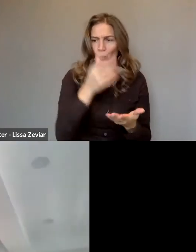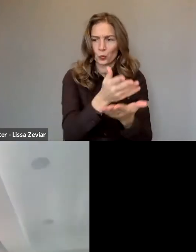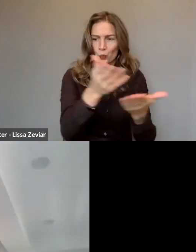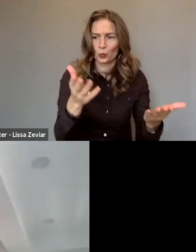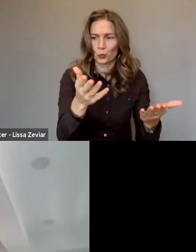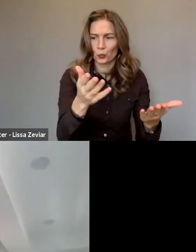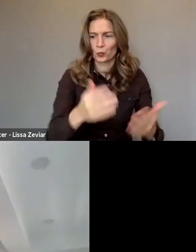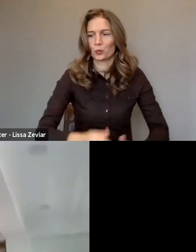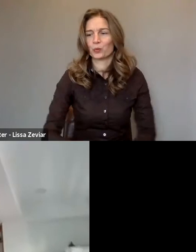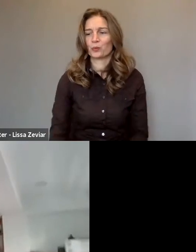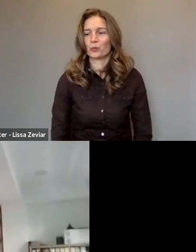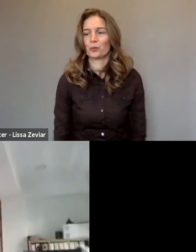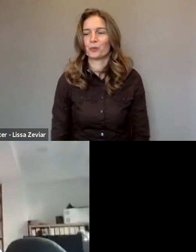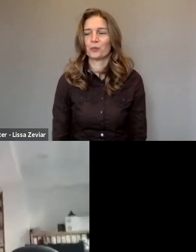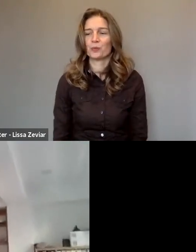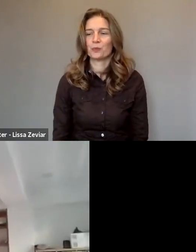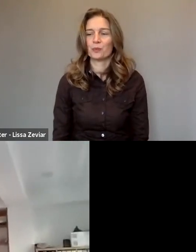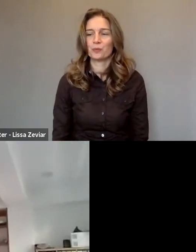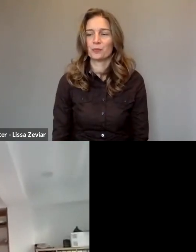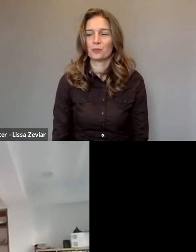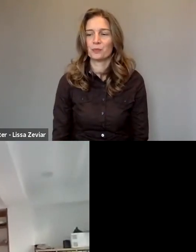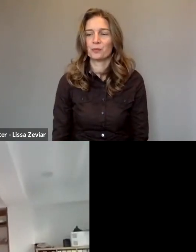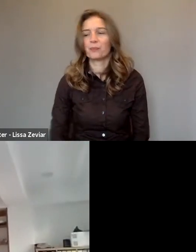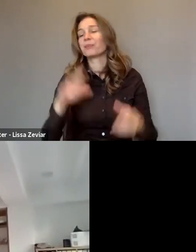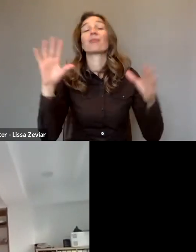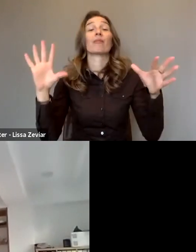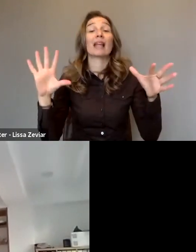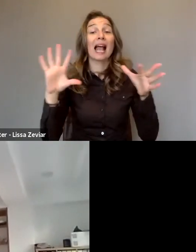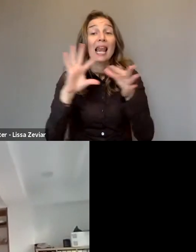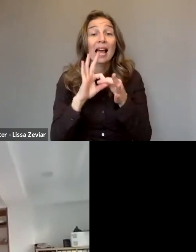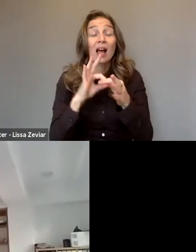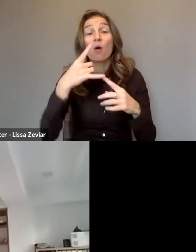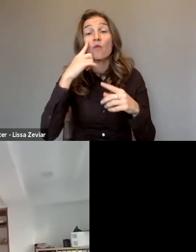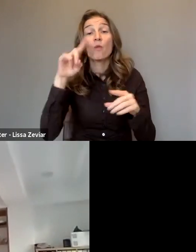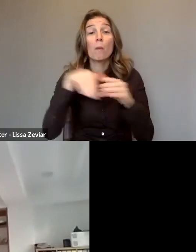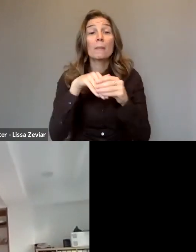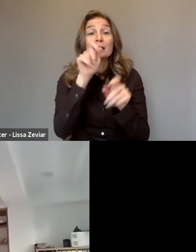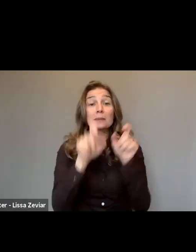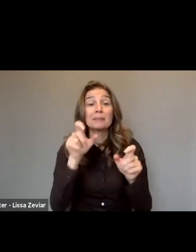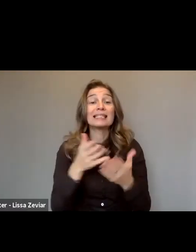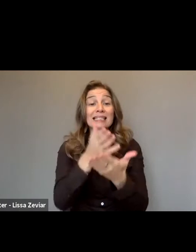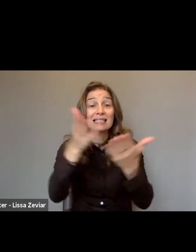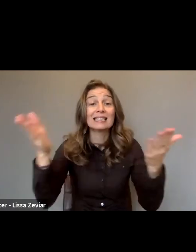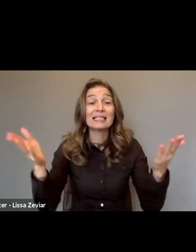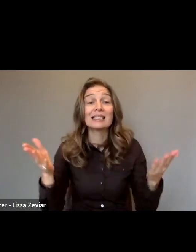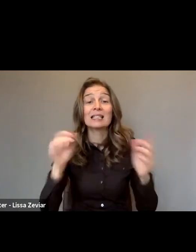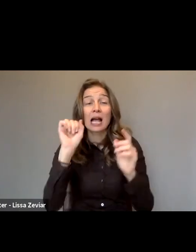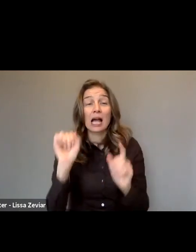so we'll send a link to all participants. The way the webinar will work is we'll have two panels,